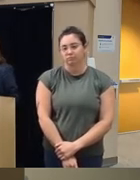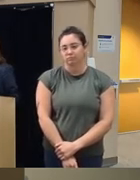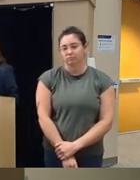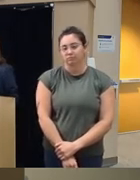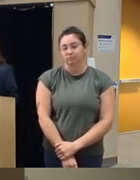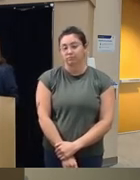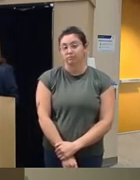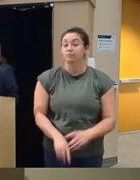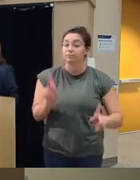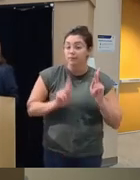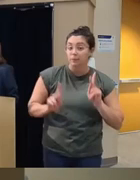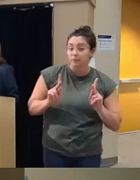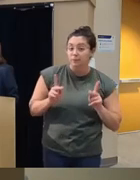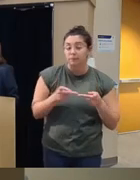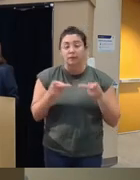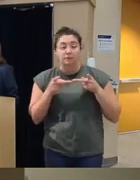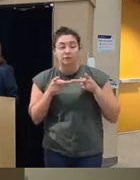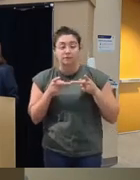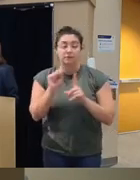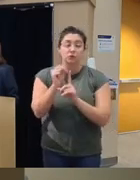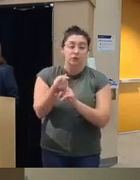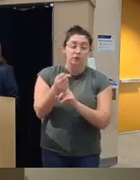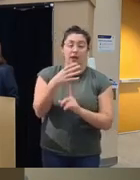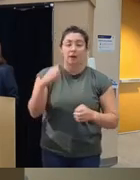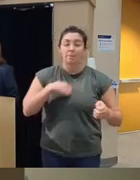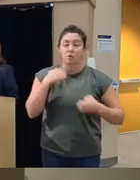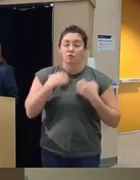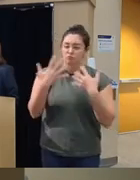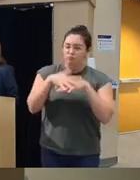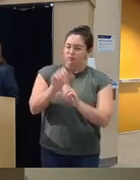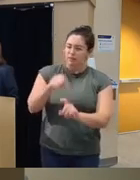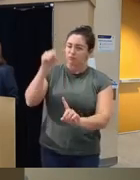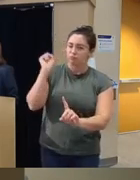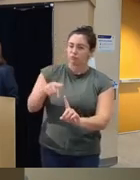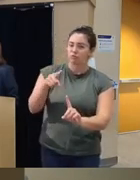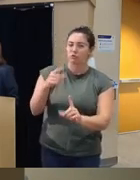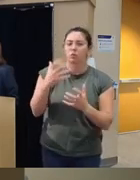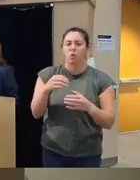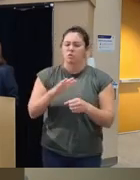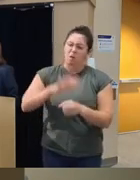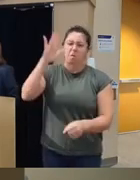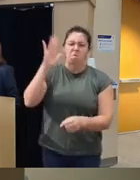people places situations and emotions can all all trigger and urge to lose control of your temper